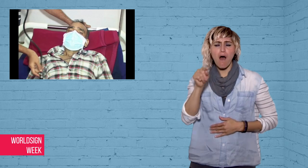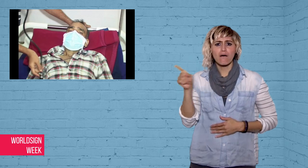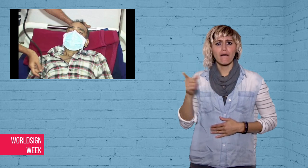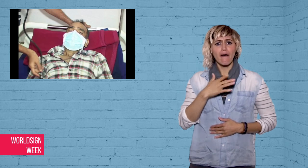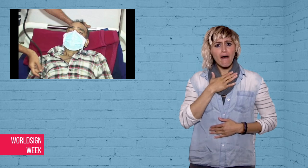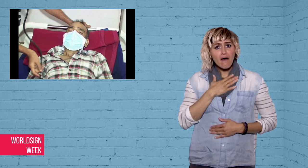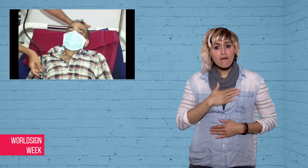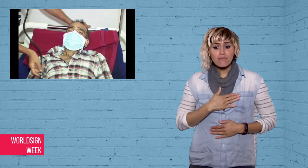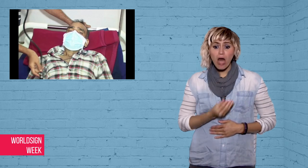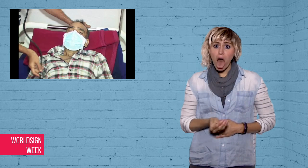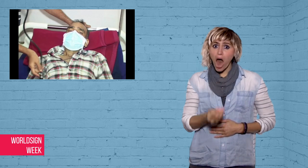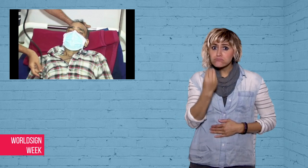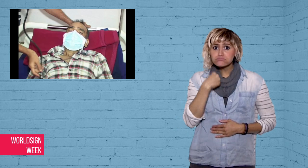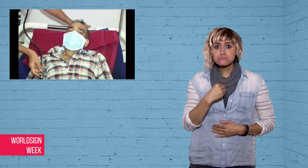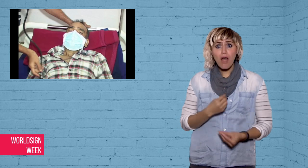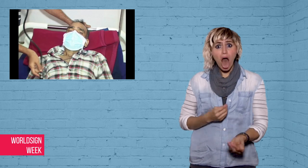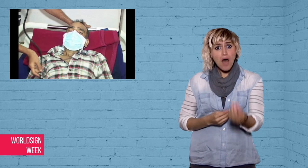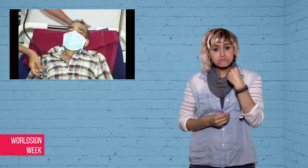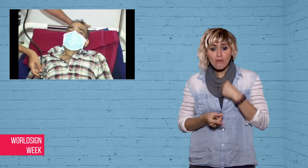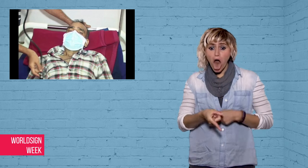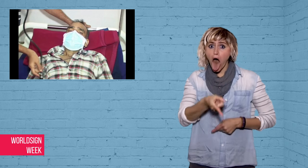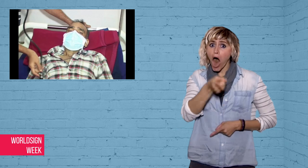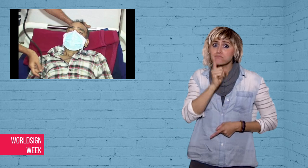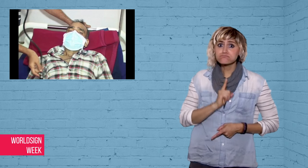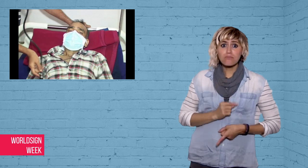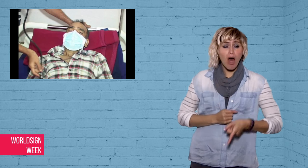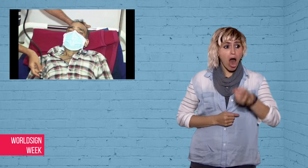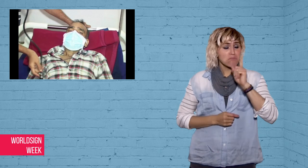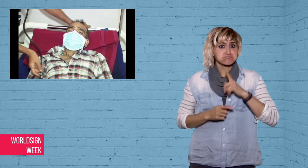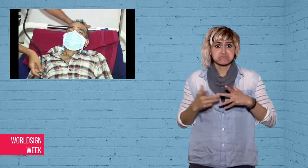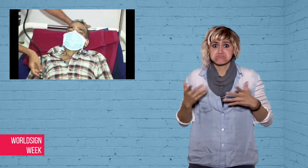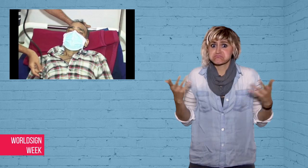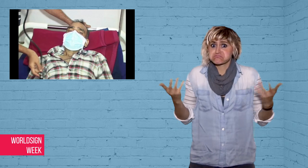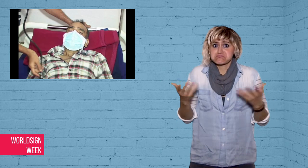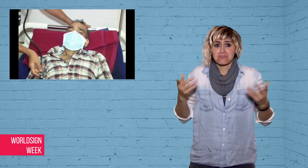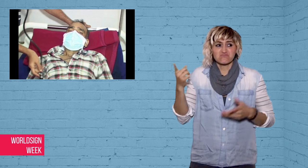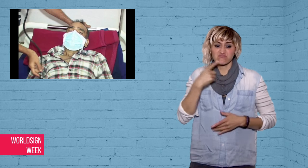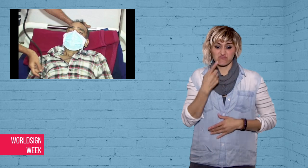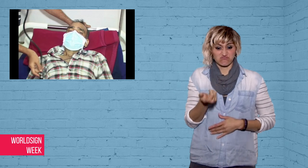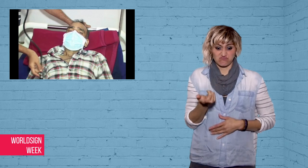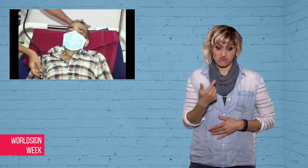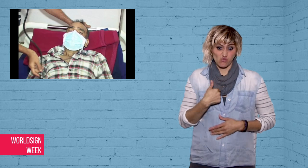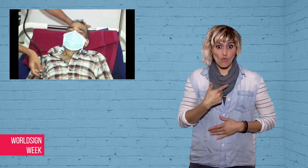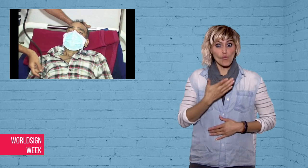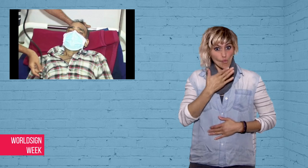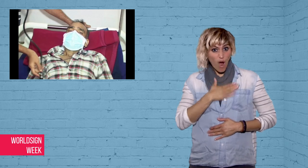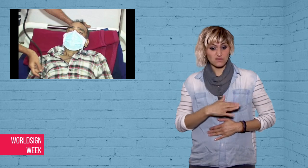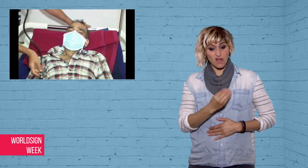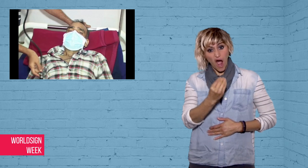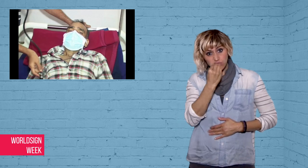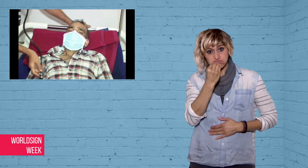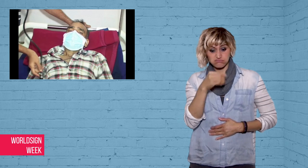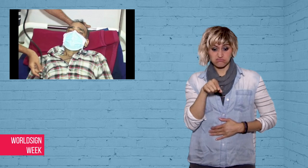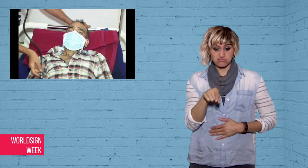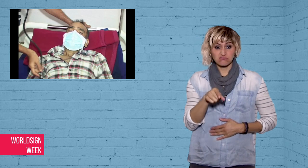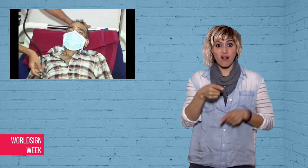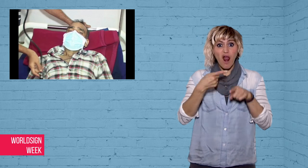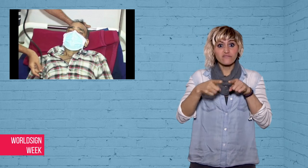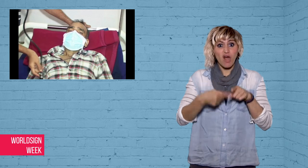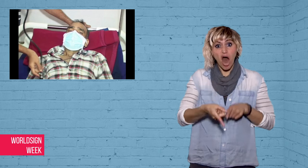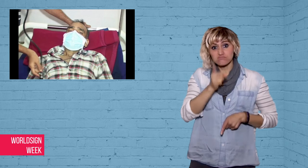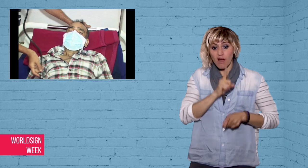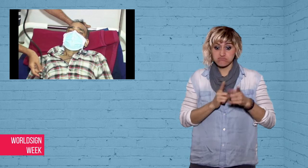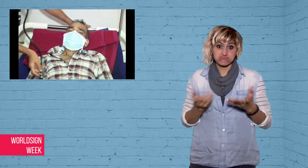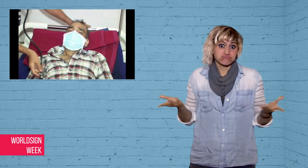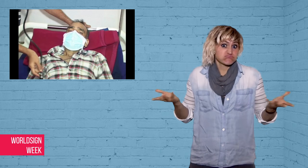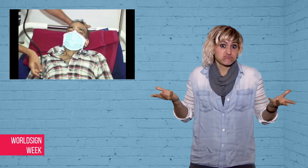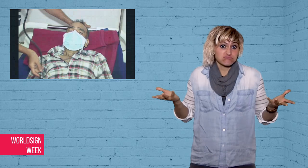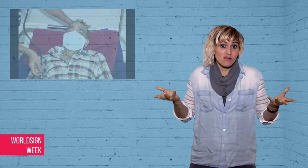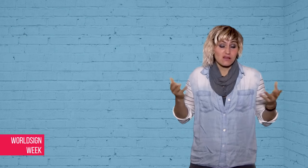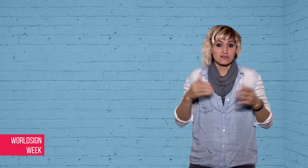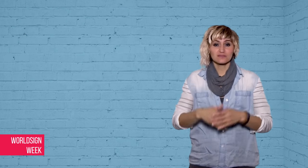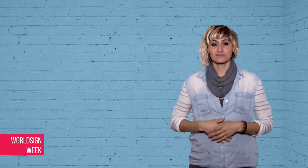he swallowed them, simply saying “I felt like